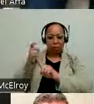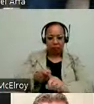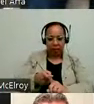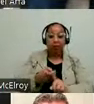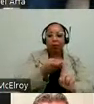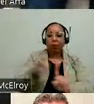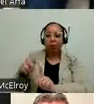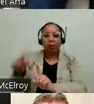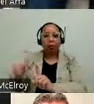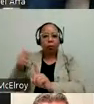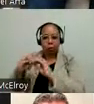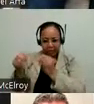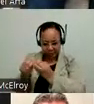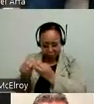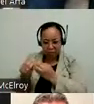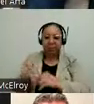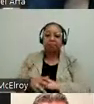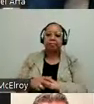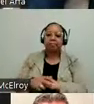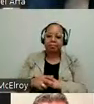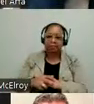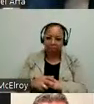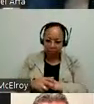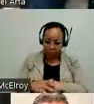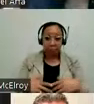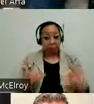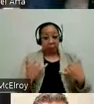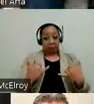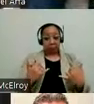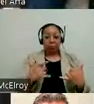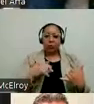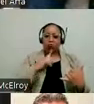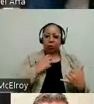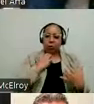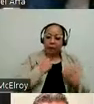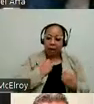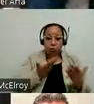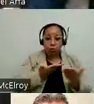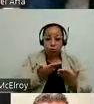the area. And in the meantime I really valued the services that Jocelyn